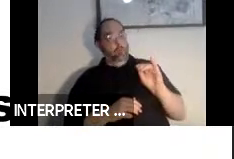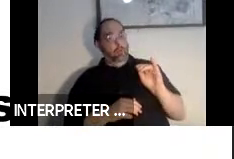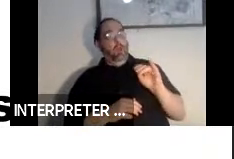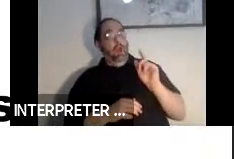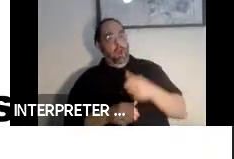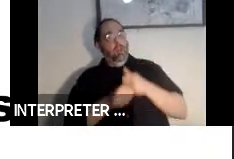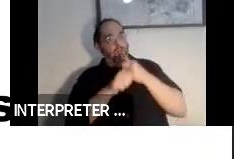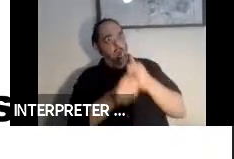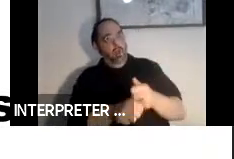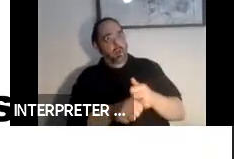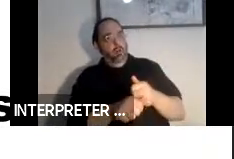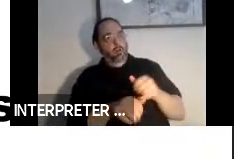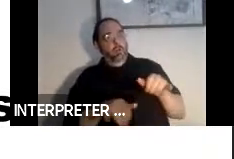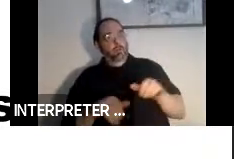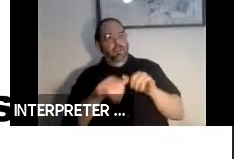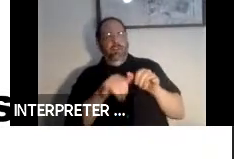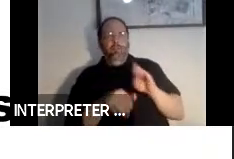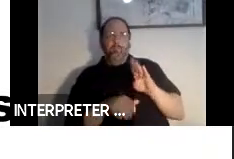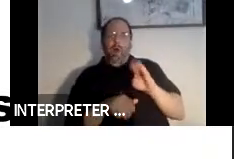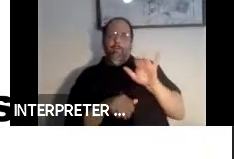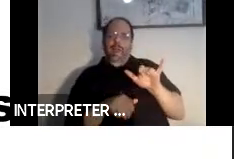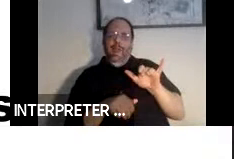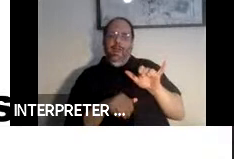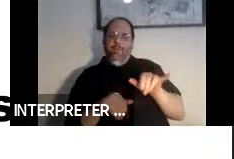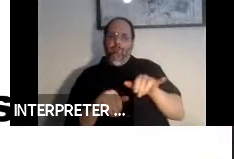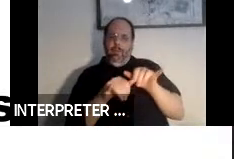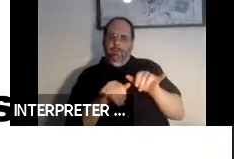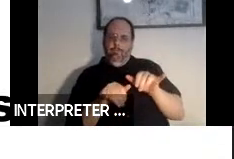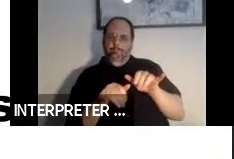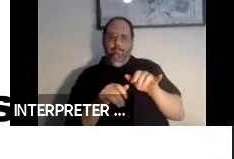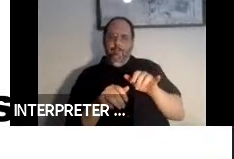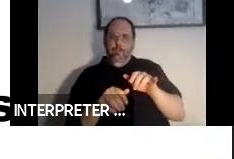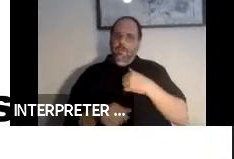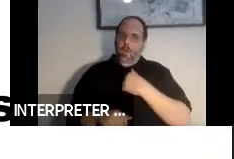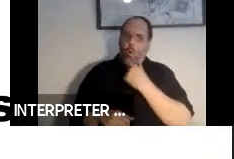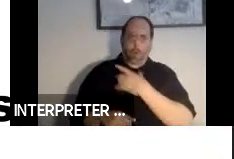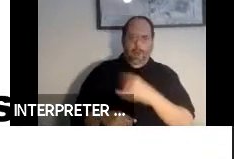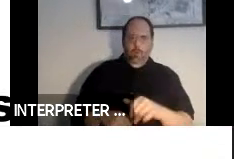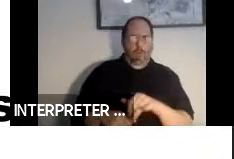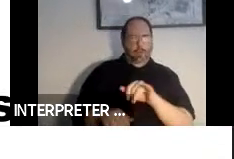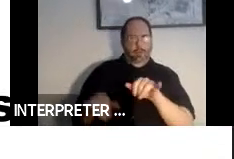wasn't happy with the Bobby Standard. She insisted before she left the cab that I would agree to go